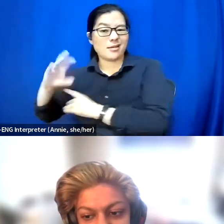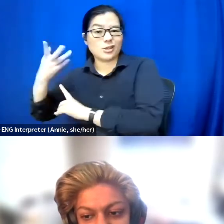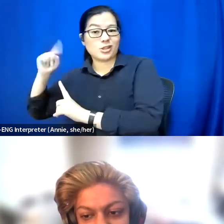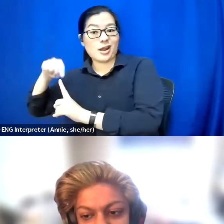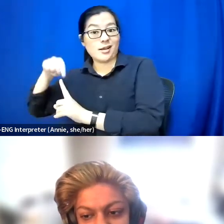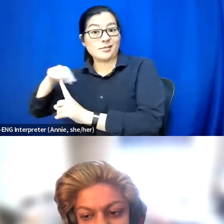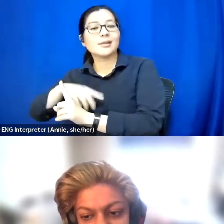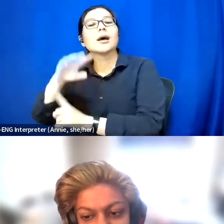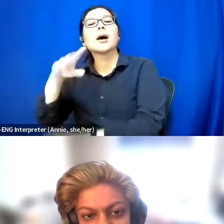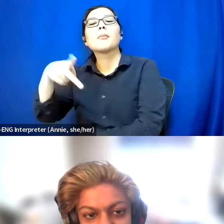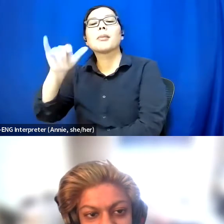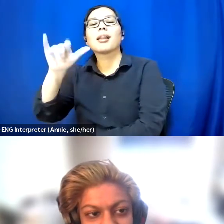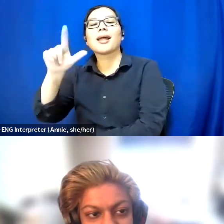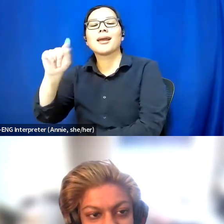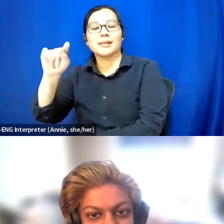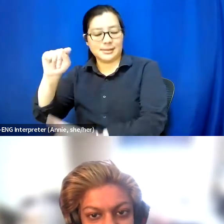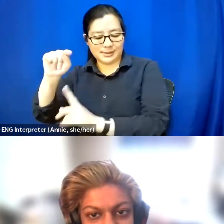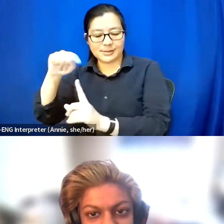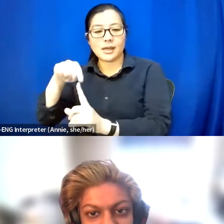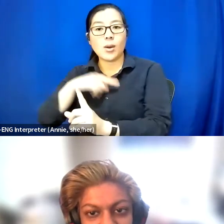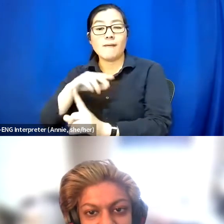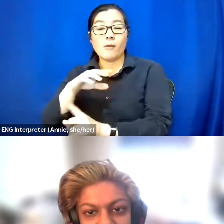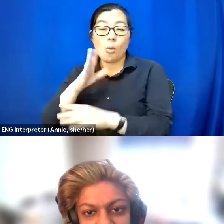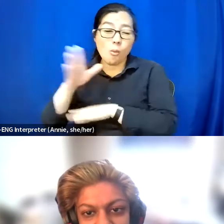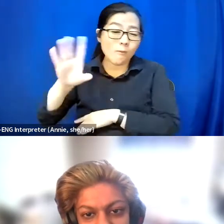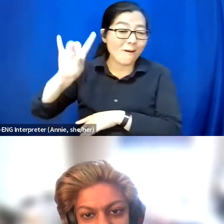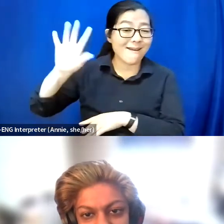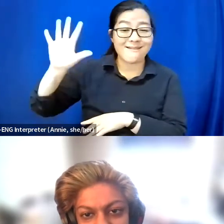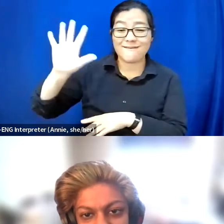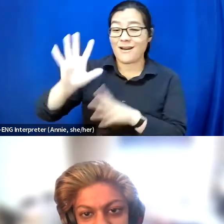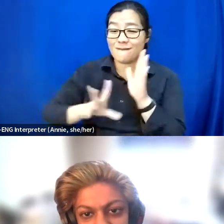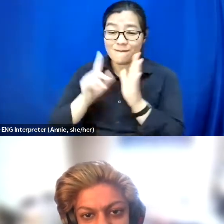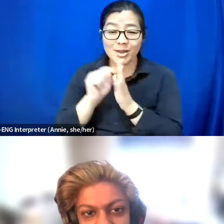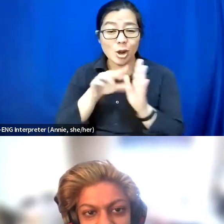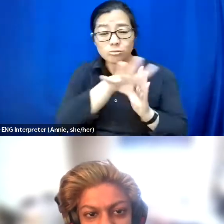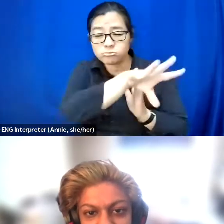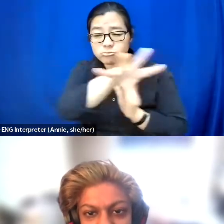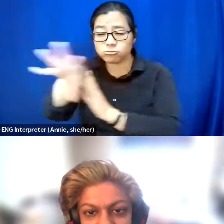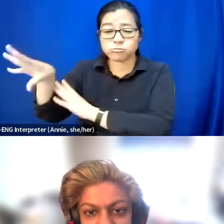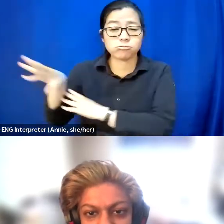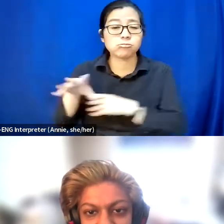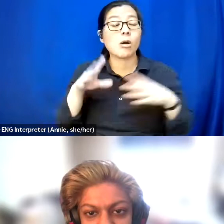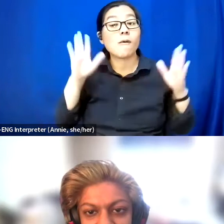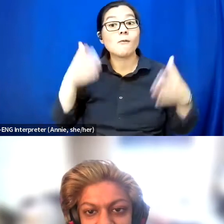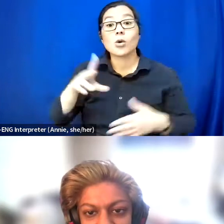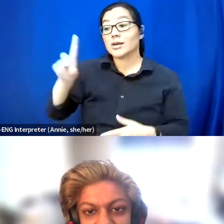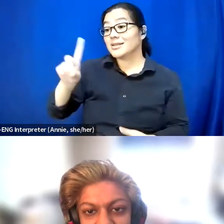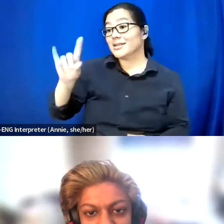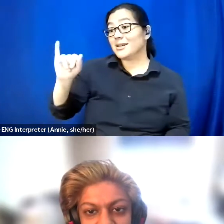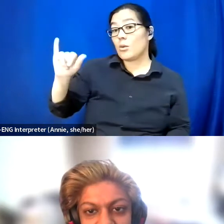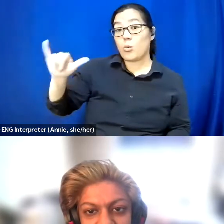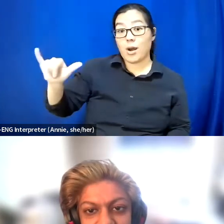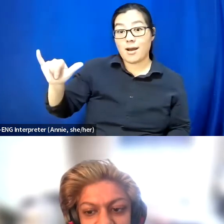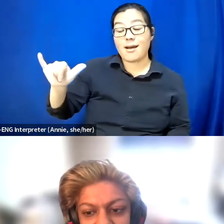We have over 85 videos so far on all sorts of DIY fashion and body adornment.